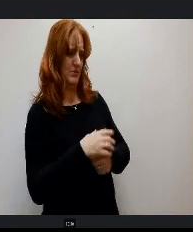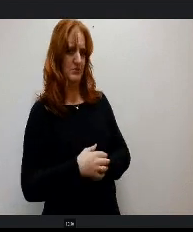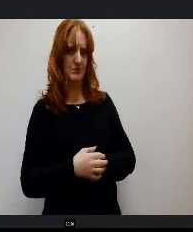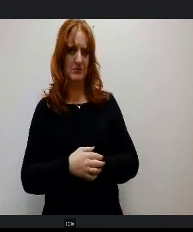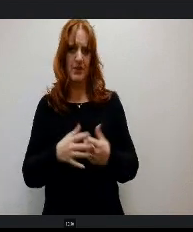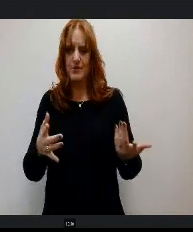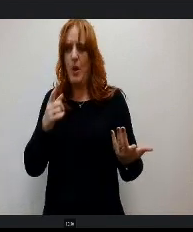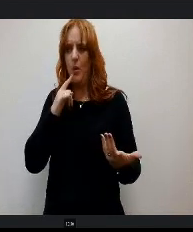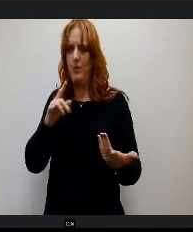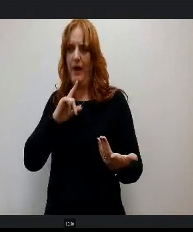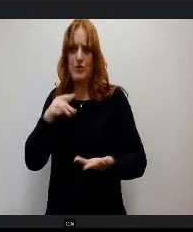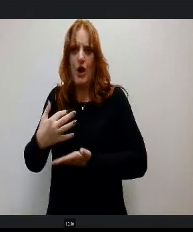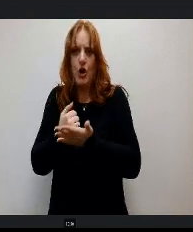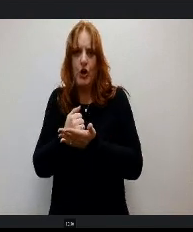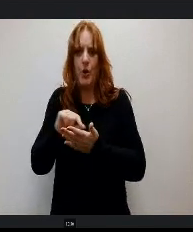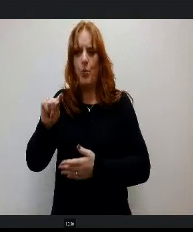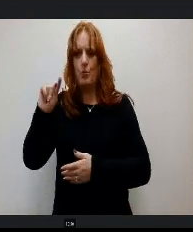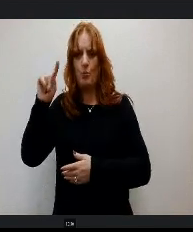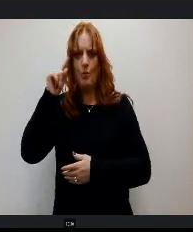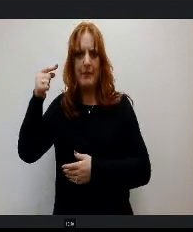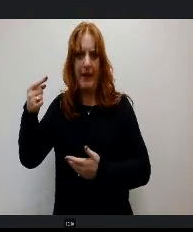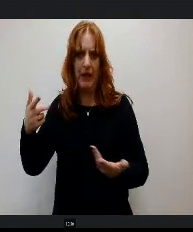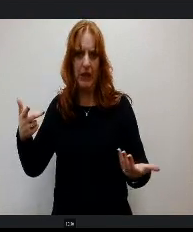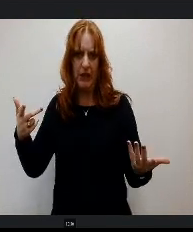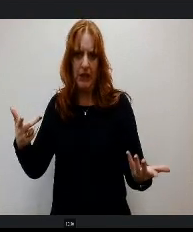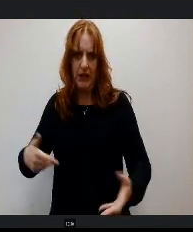penny. There's really no, it's at